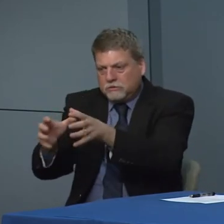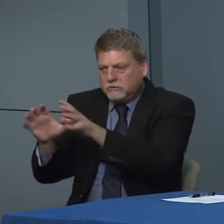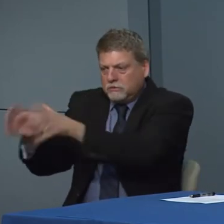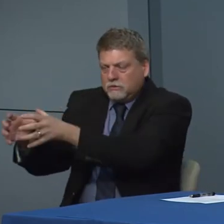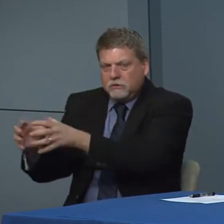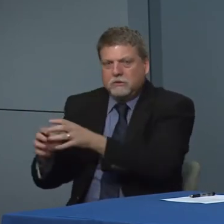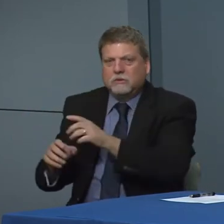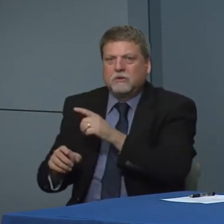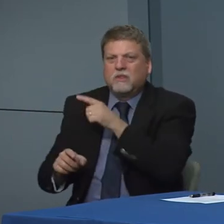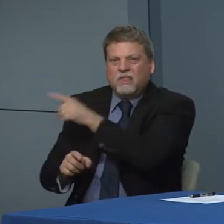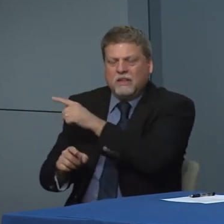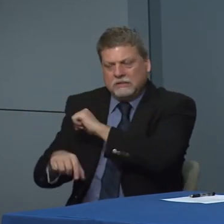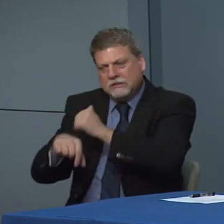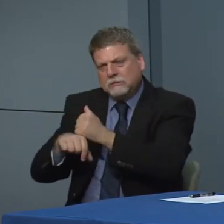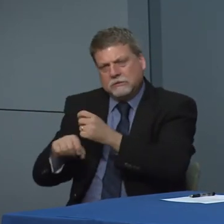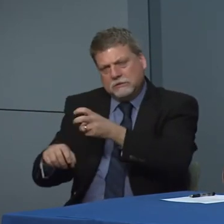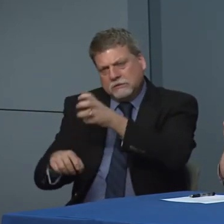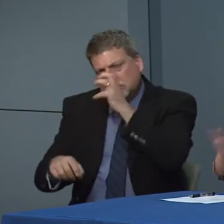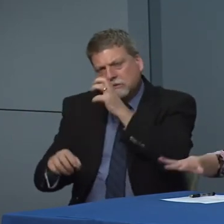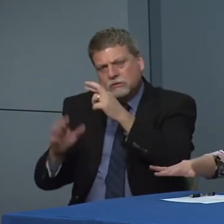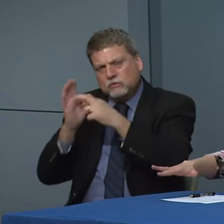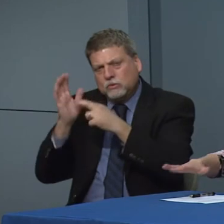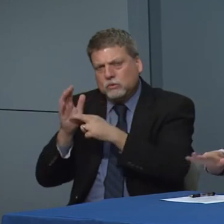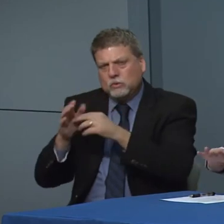aggressive social distancing measures. They really when you